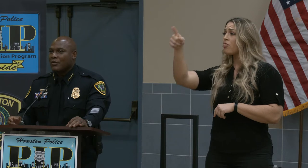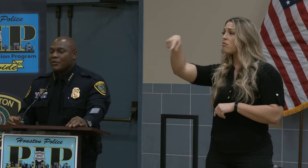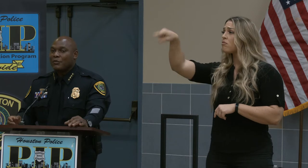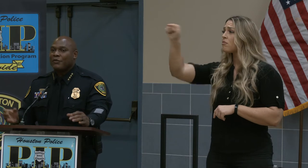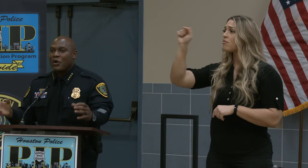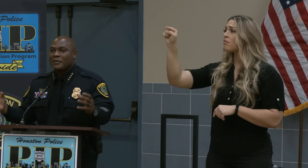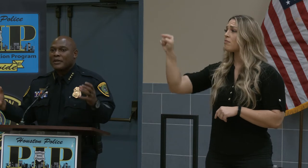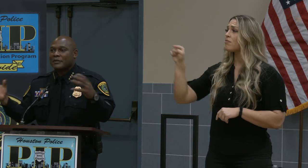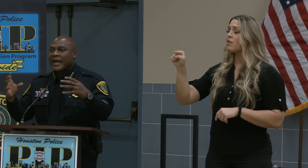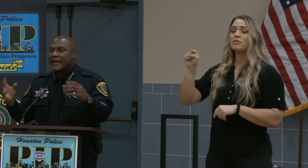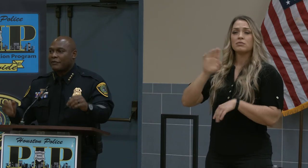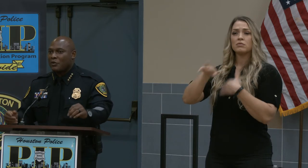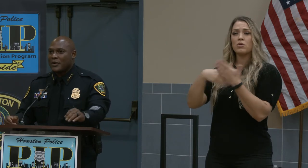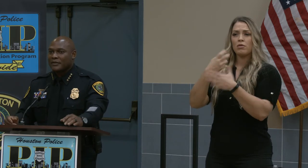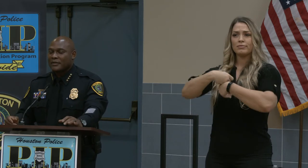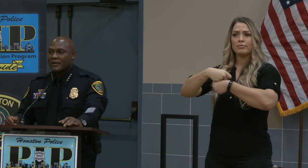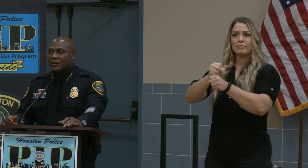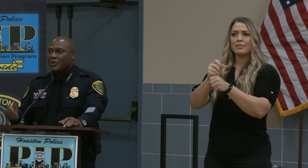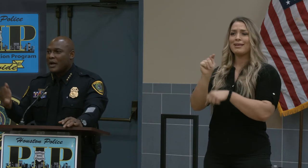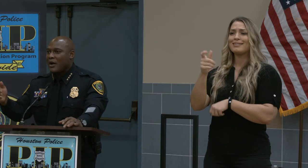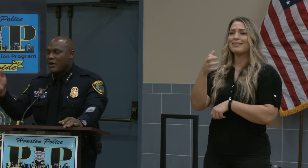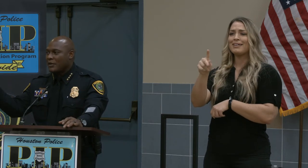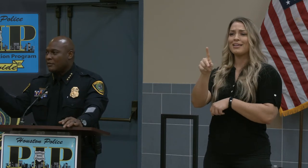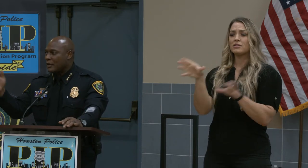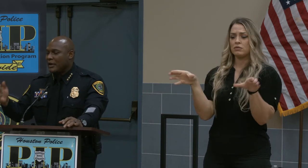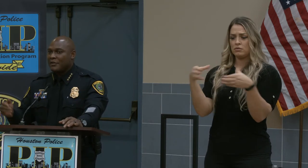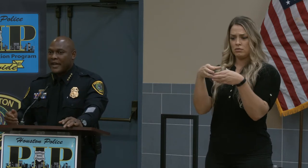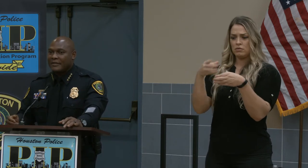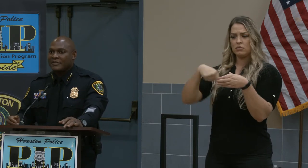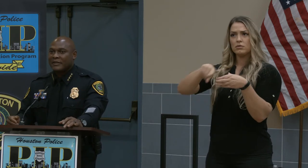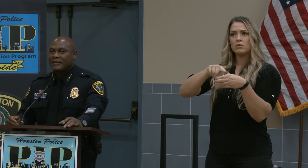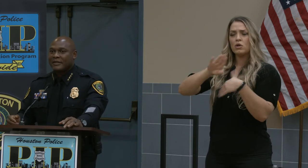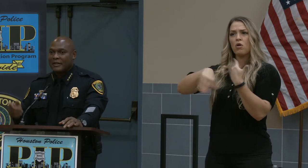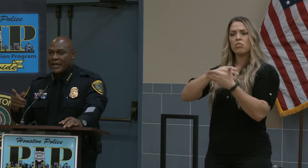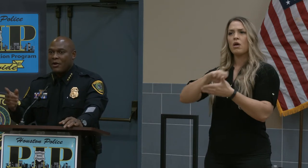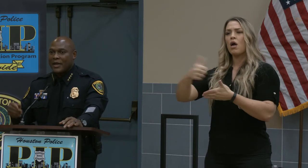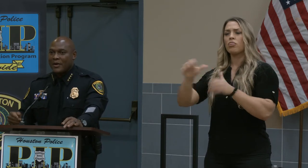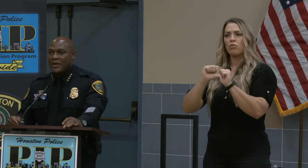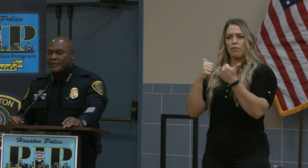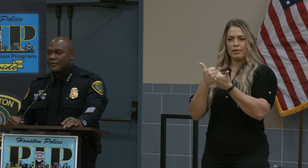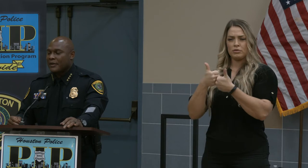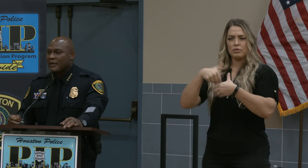we've formed a task force with other agencies in our area.